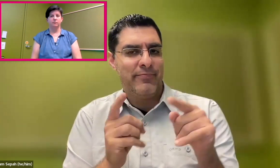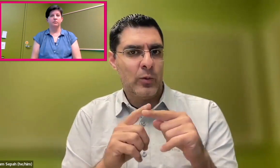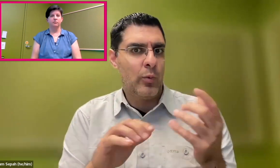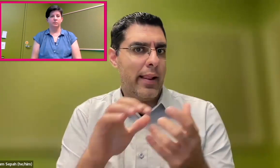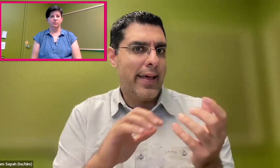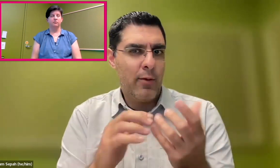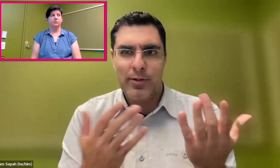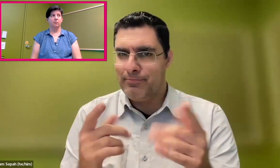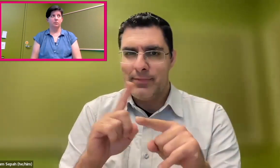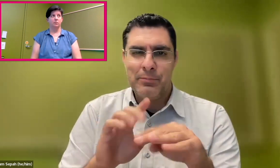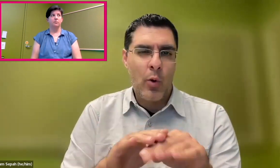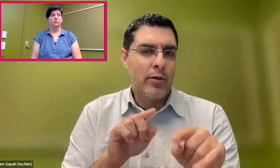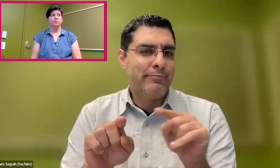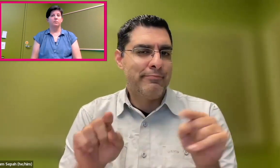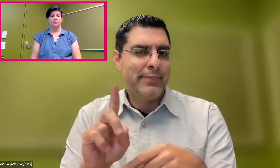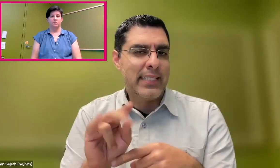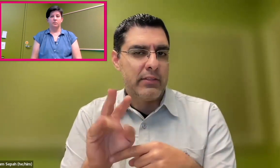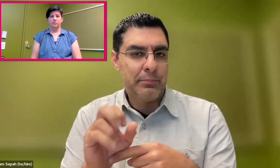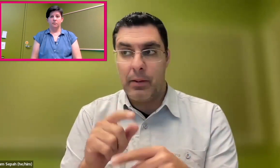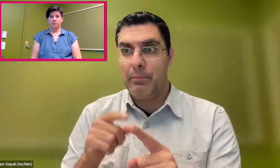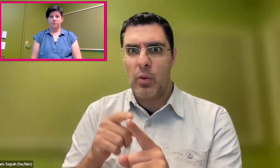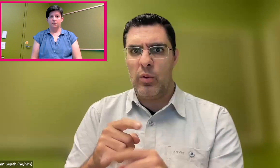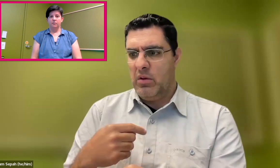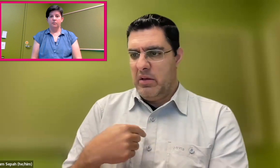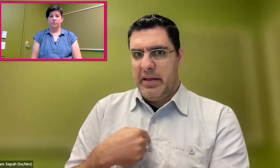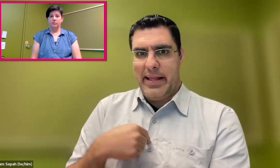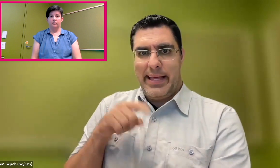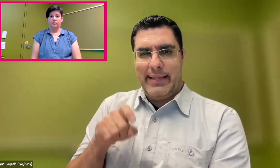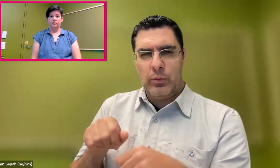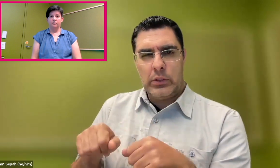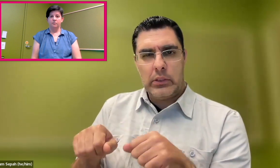make sure that the information stays on device instead of being uploaded to the cloud.